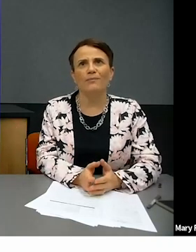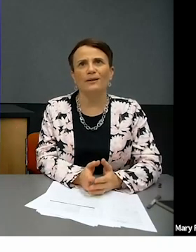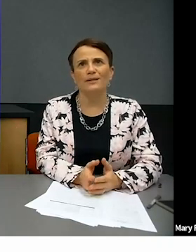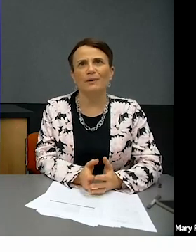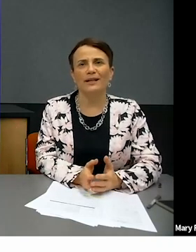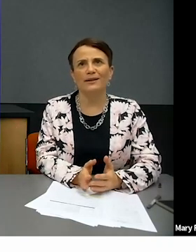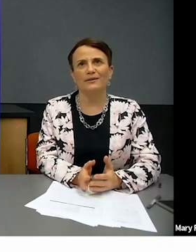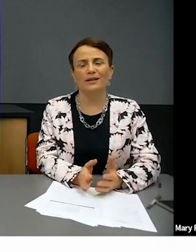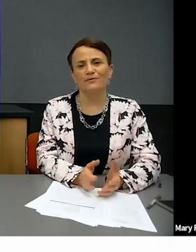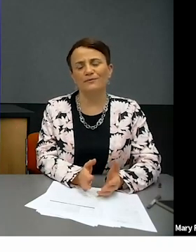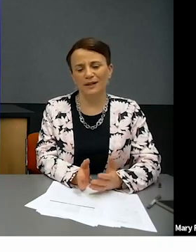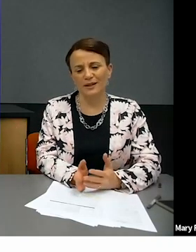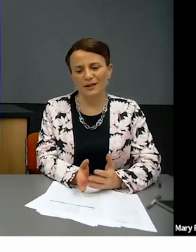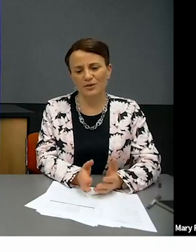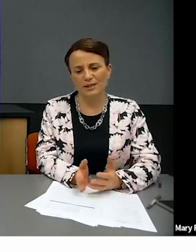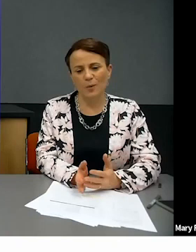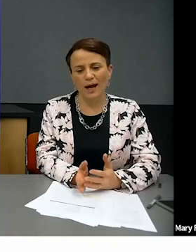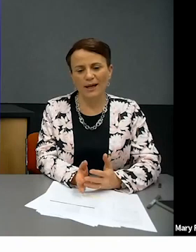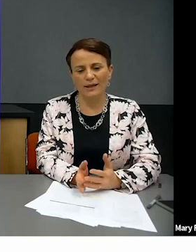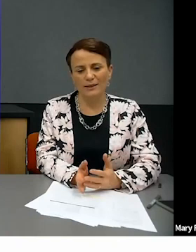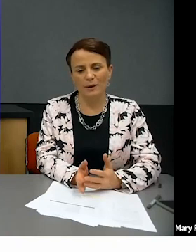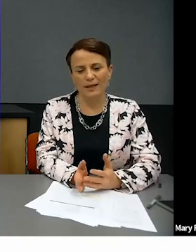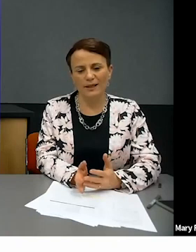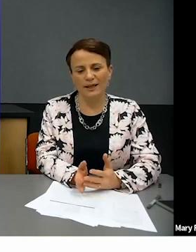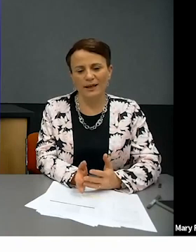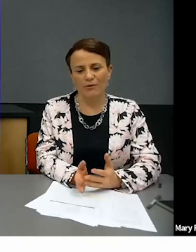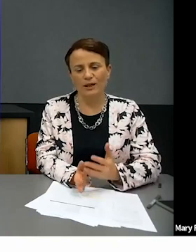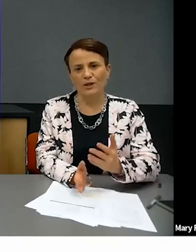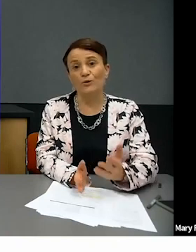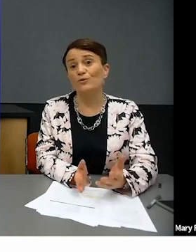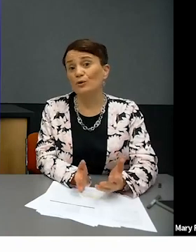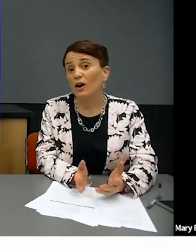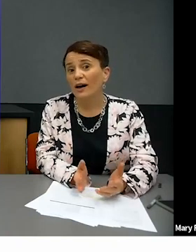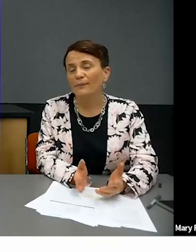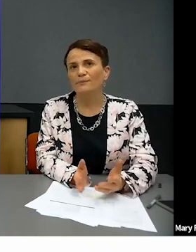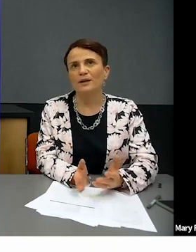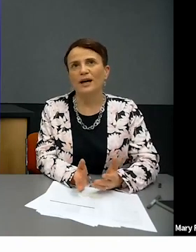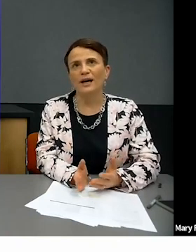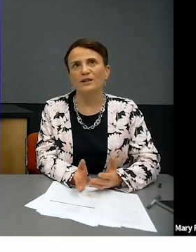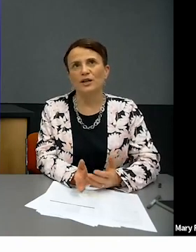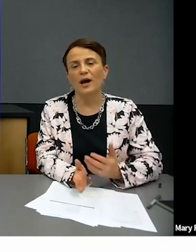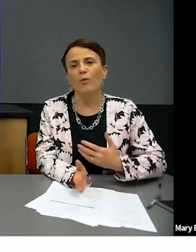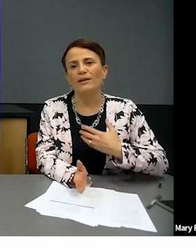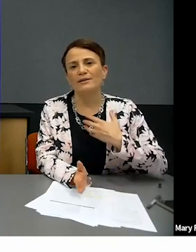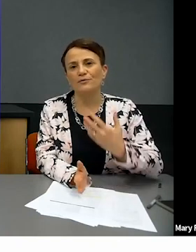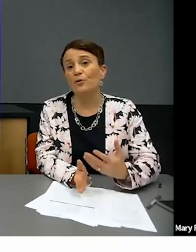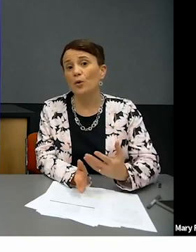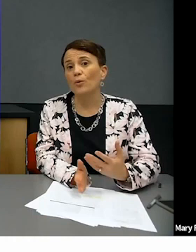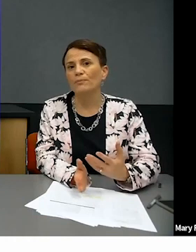But it’s been, in an interesting way, it’s been a really useful time to help us inform